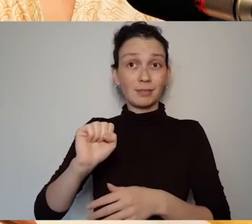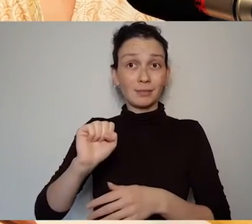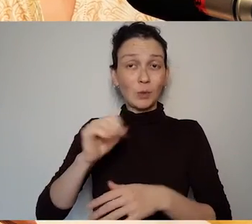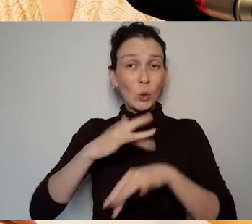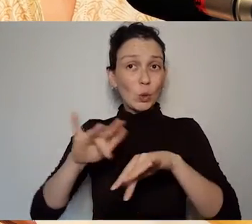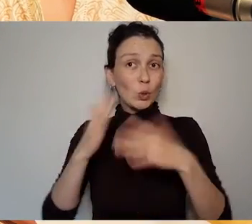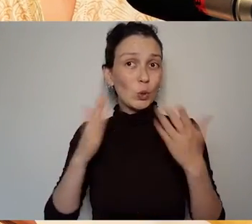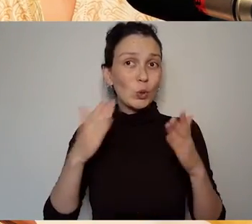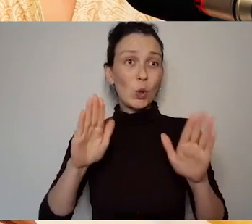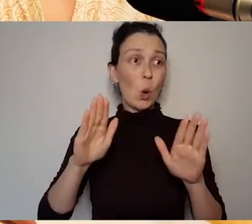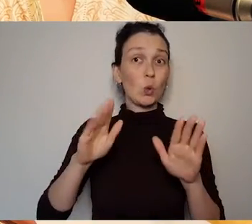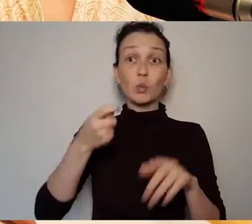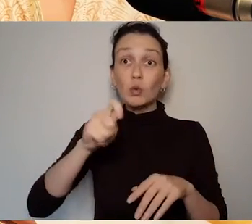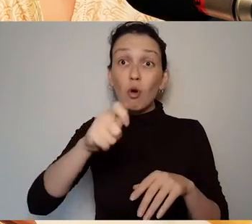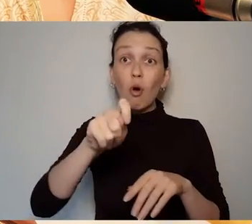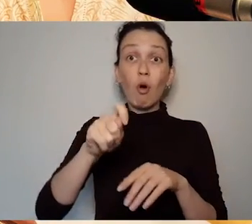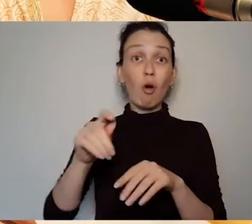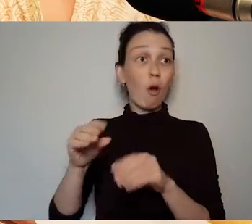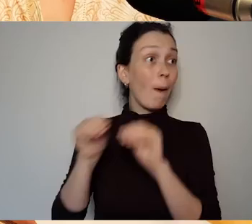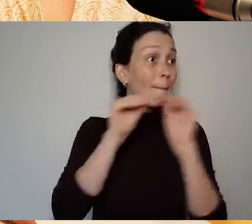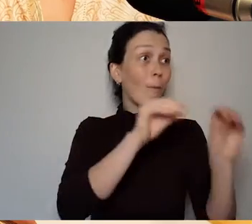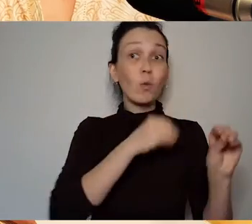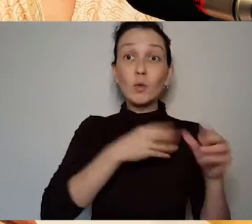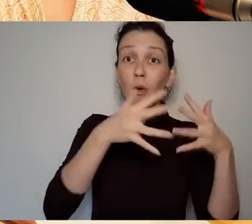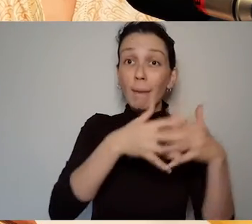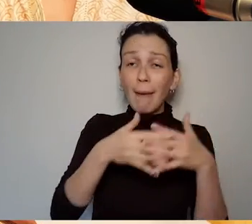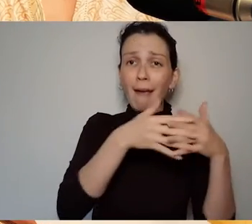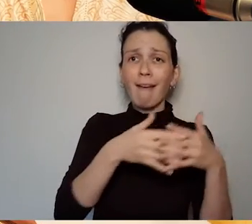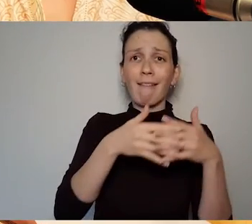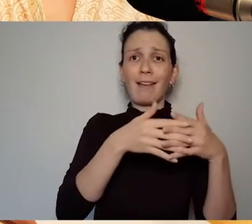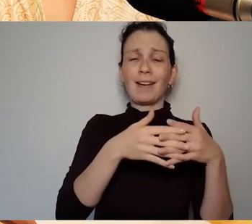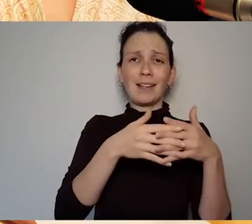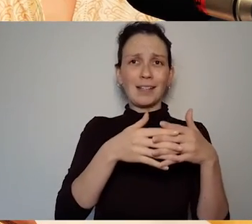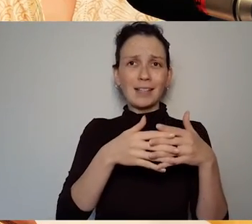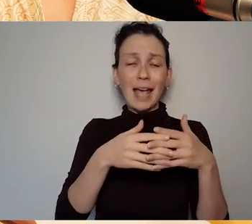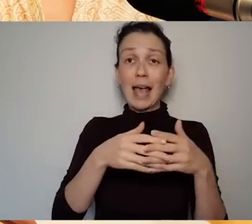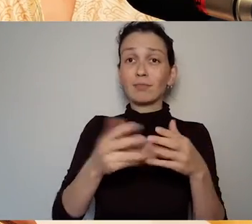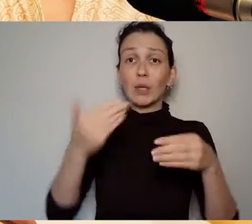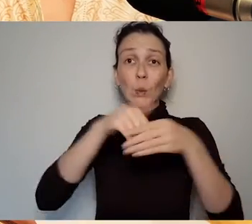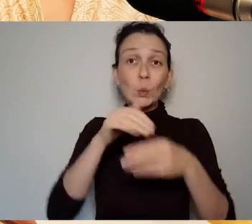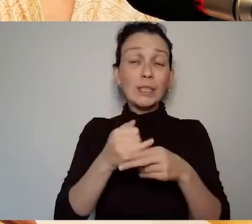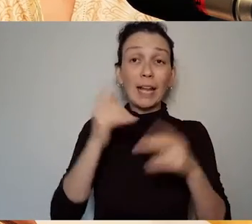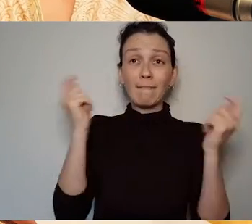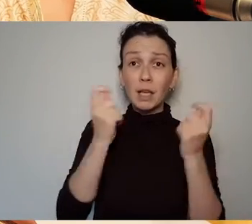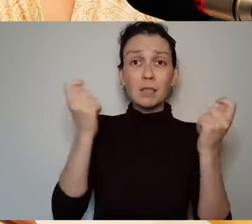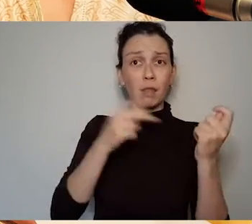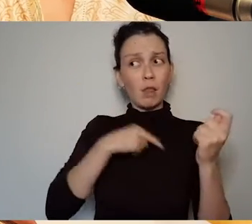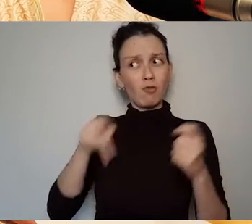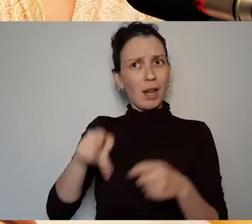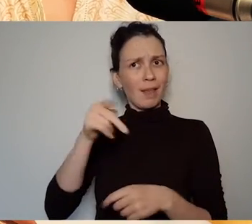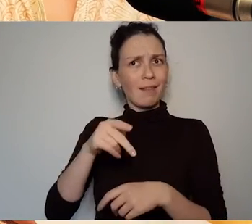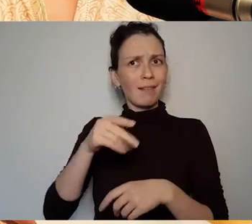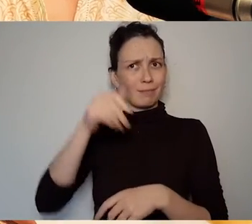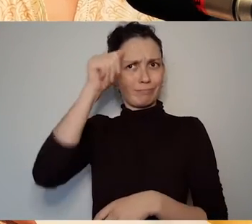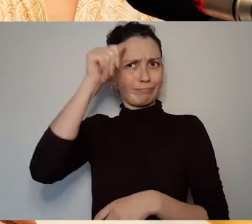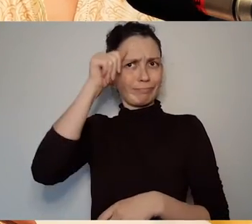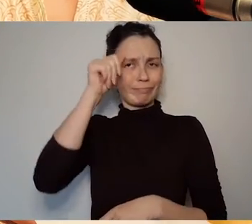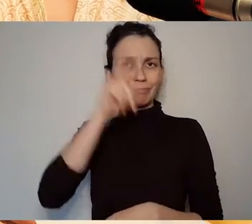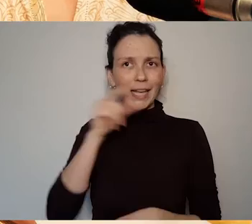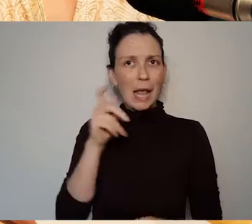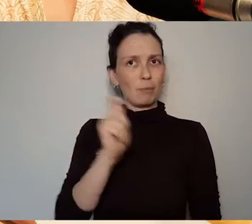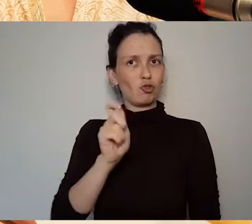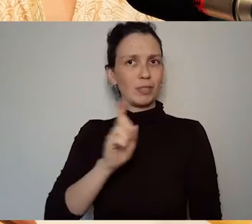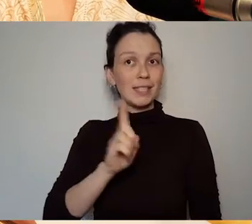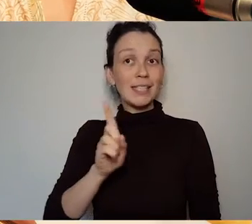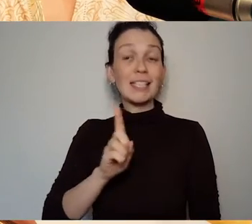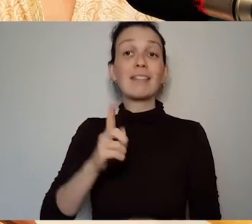She she really made a name for herself and in the 1940s, the Abbey Theatre changed hands